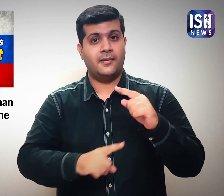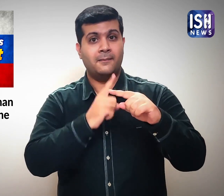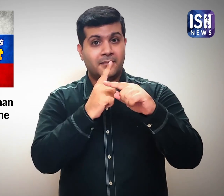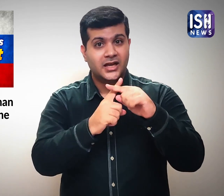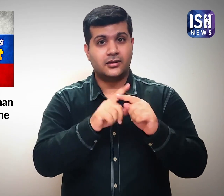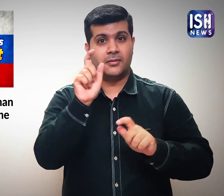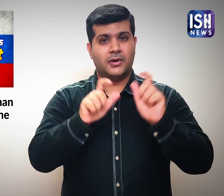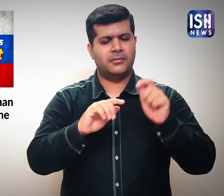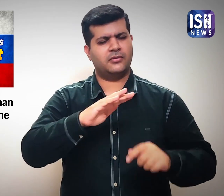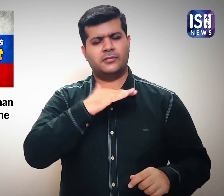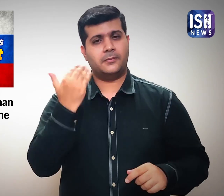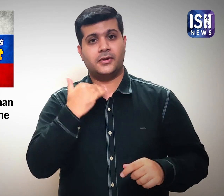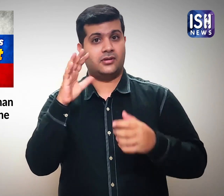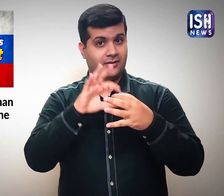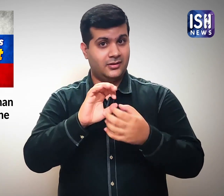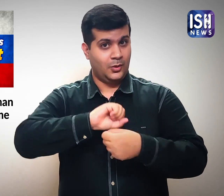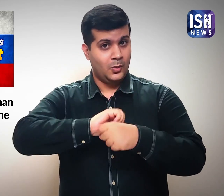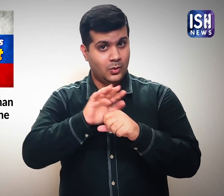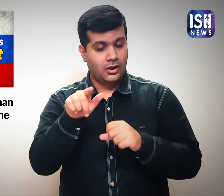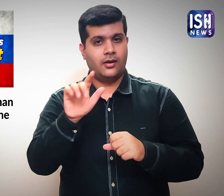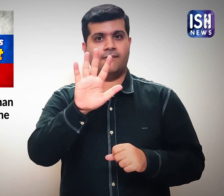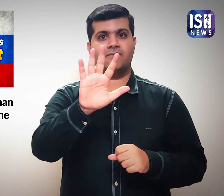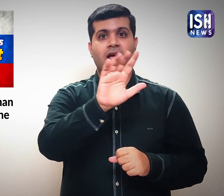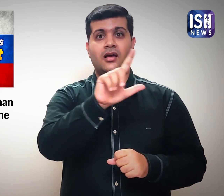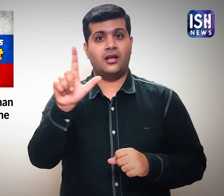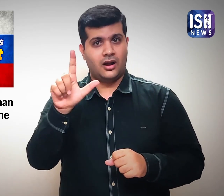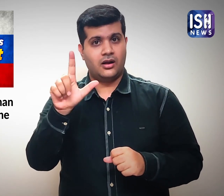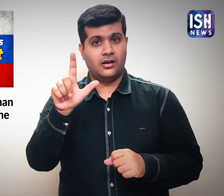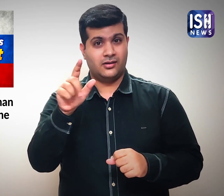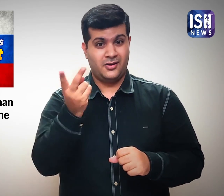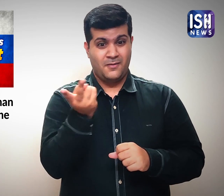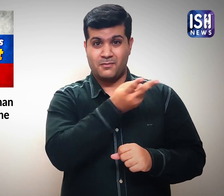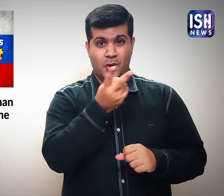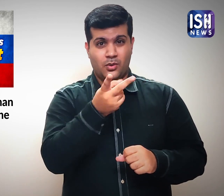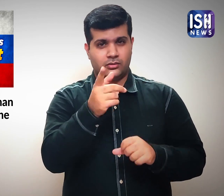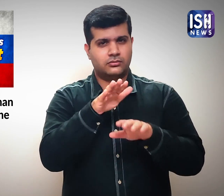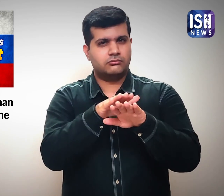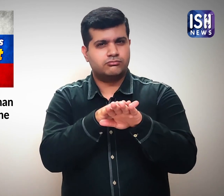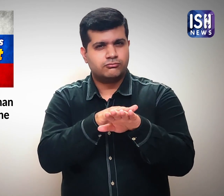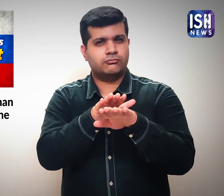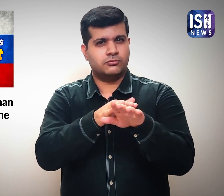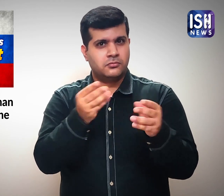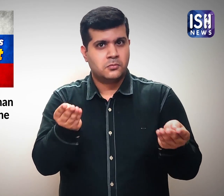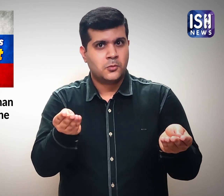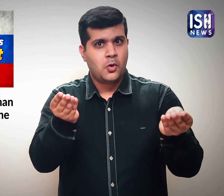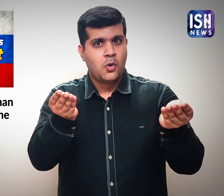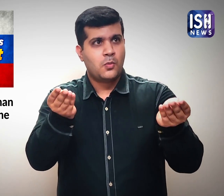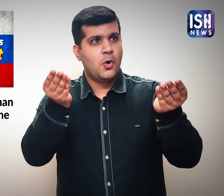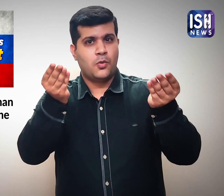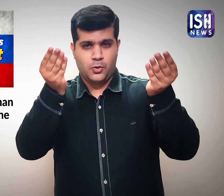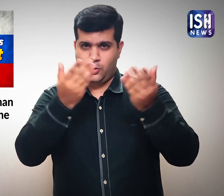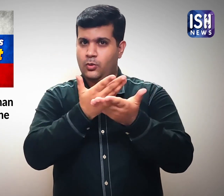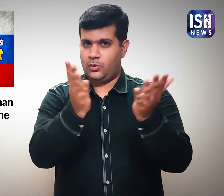and the number of deaths is around 5 lakh. These numbers are slowly increasing.